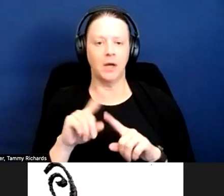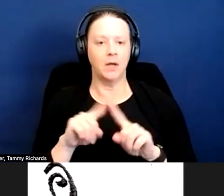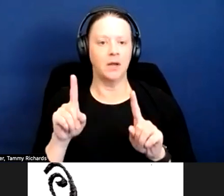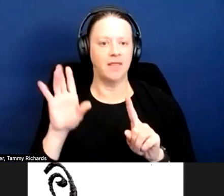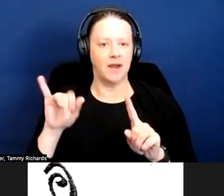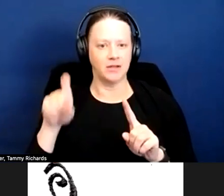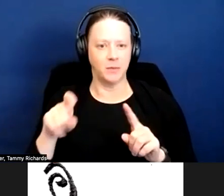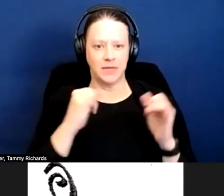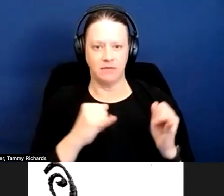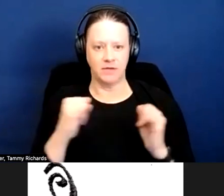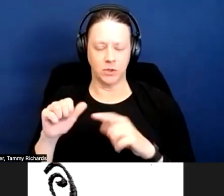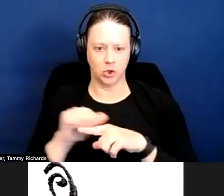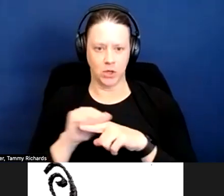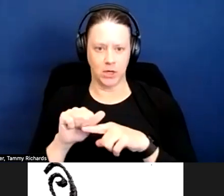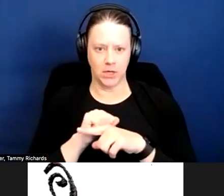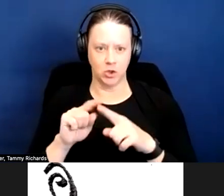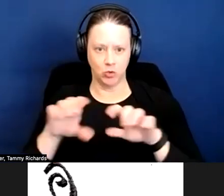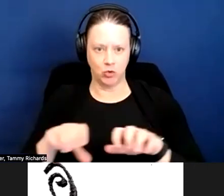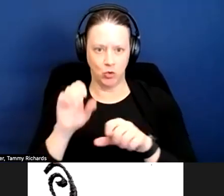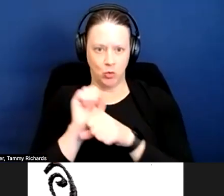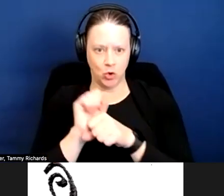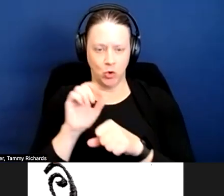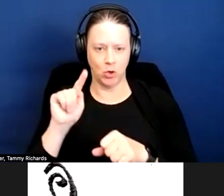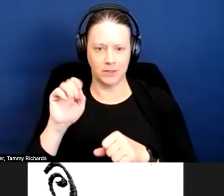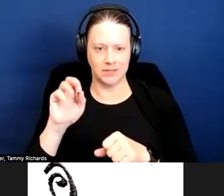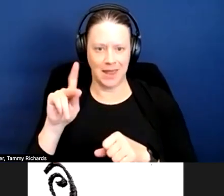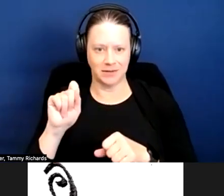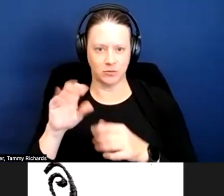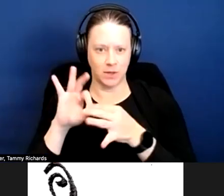trained to do work or tasks that are related to your disability.